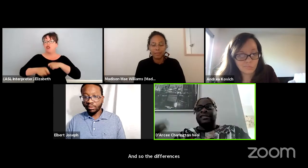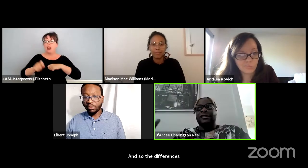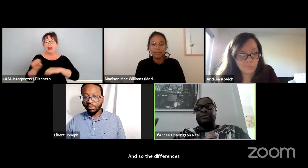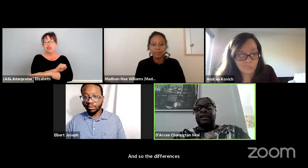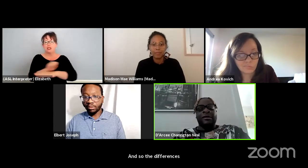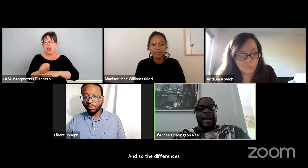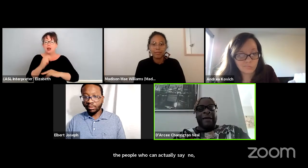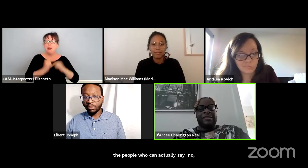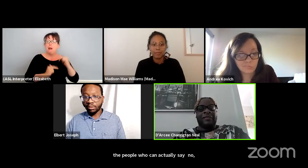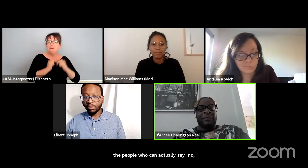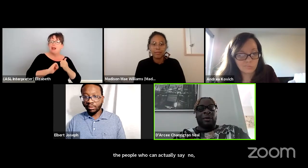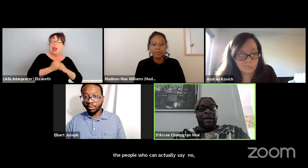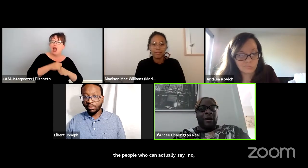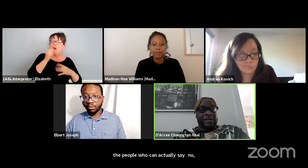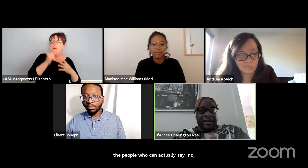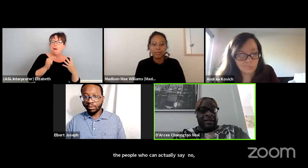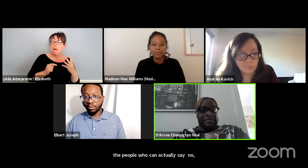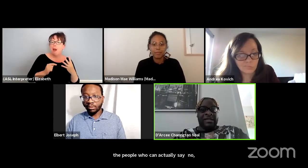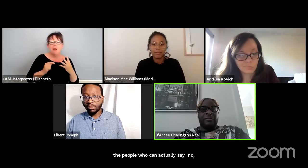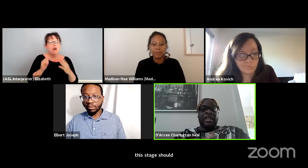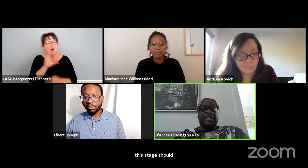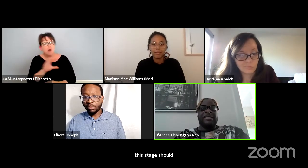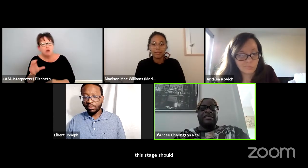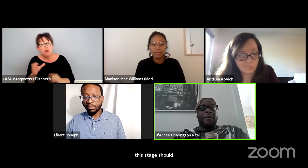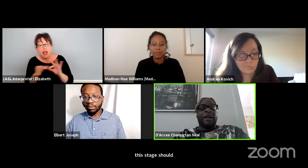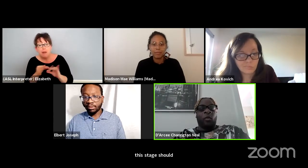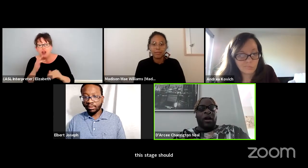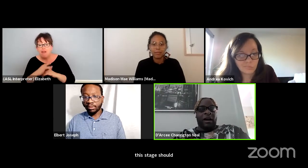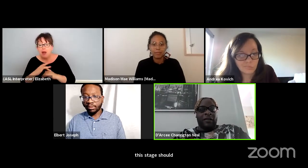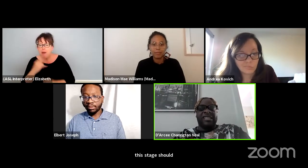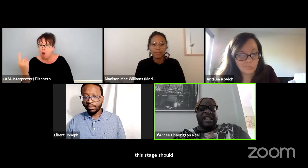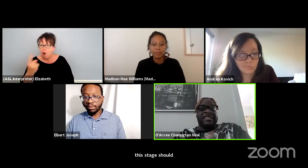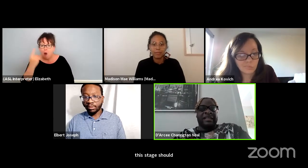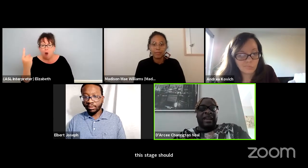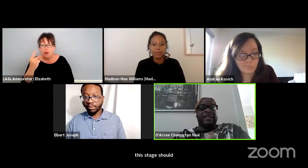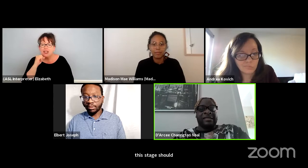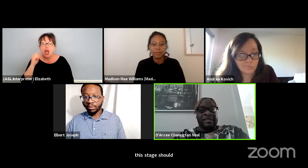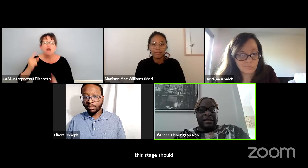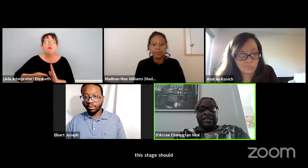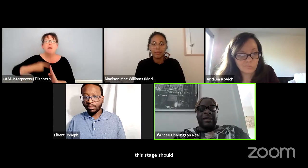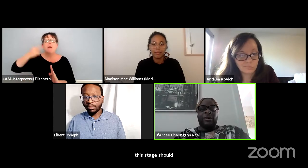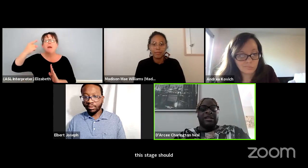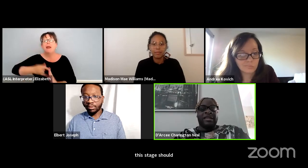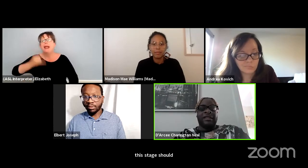There should be closed curtains available at all times. It should not be a one-off just in case someone is here